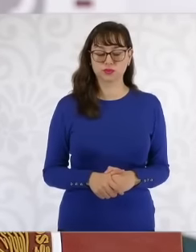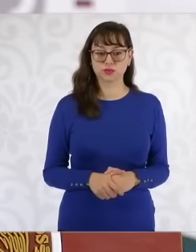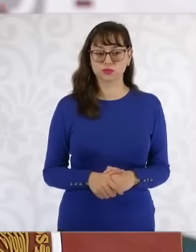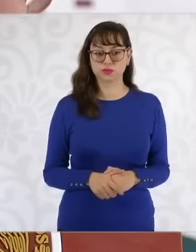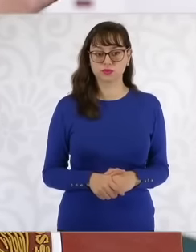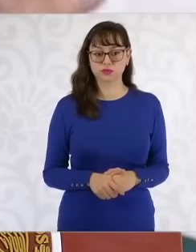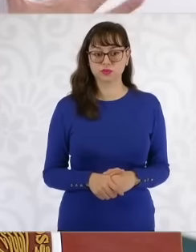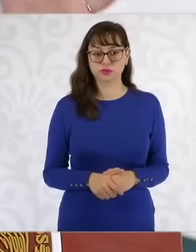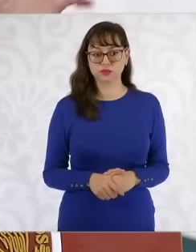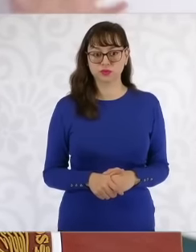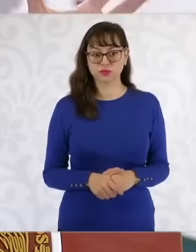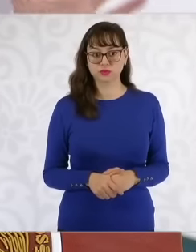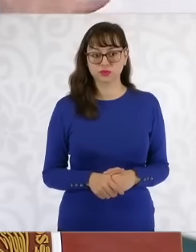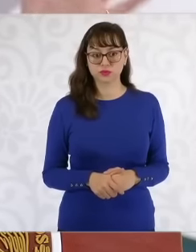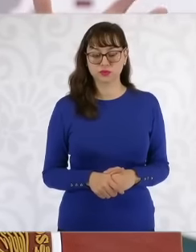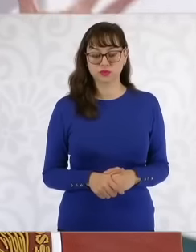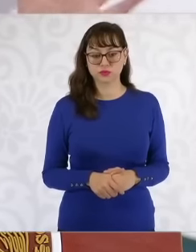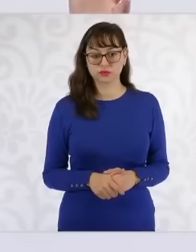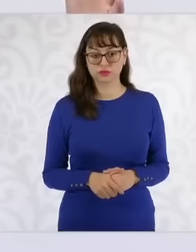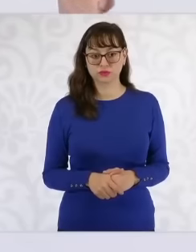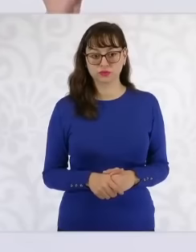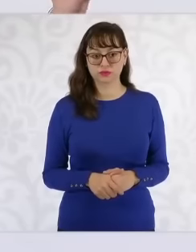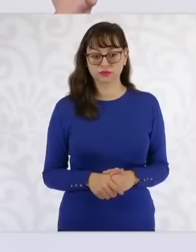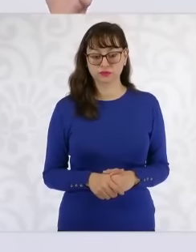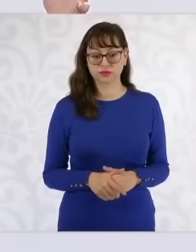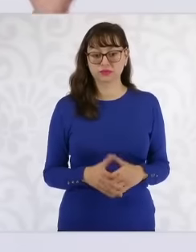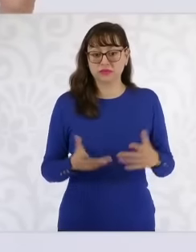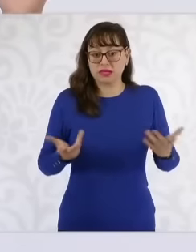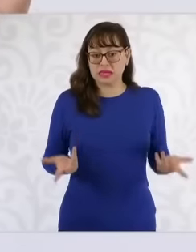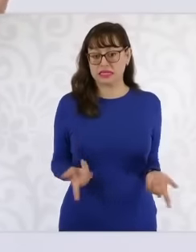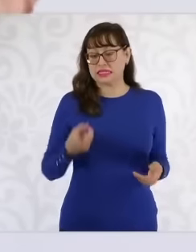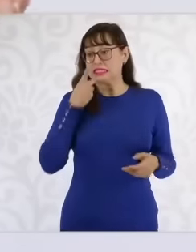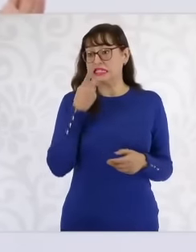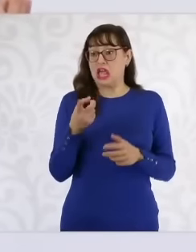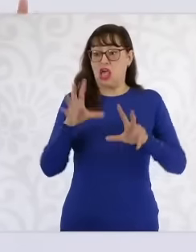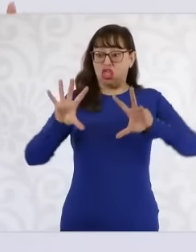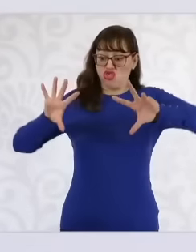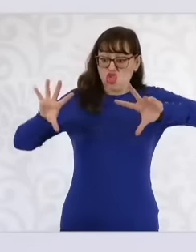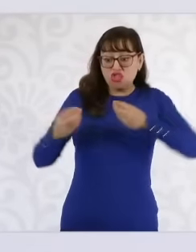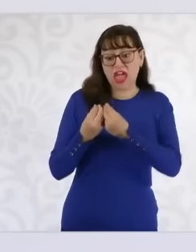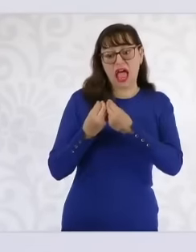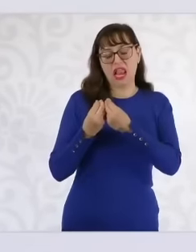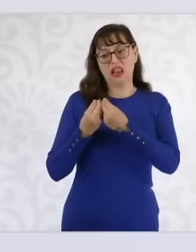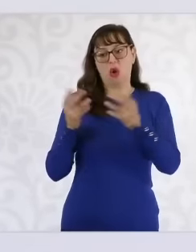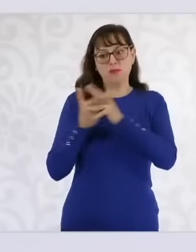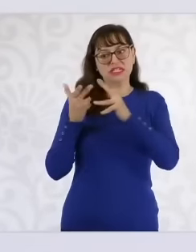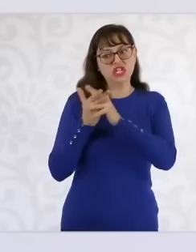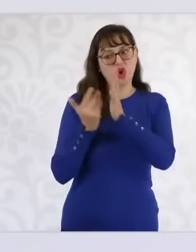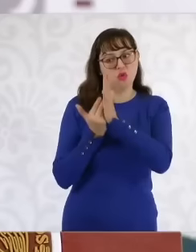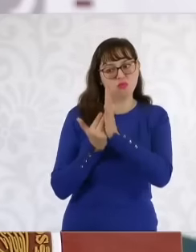of homicides was Yes but the trend